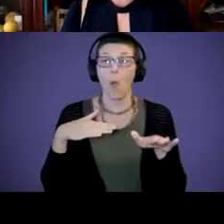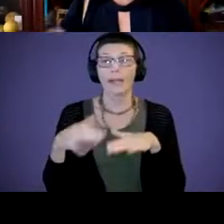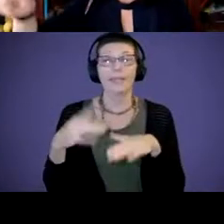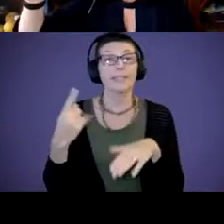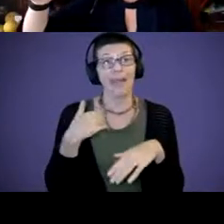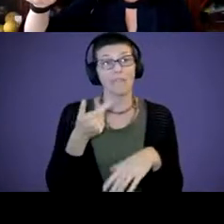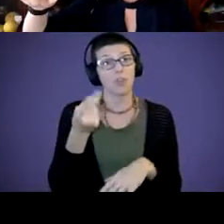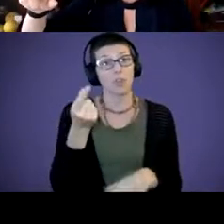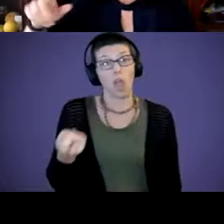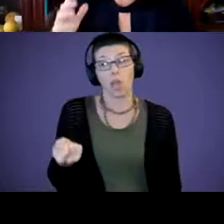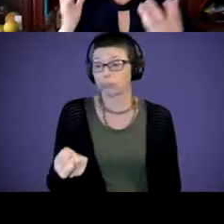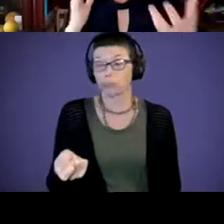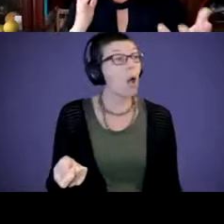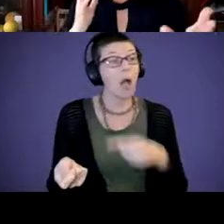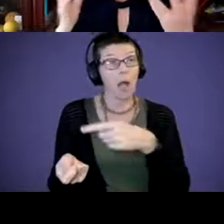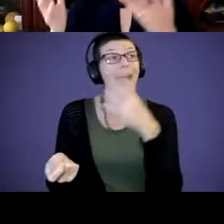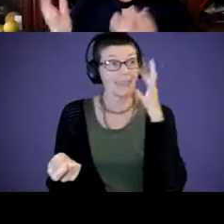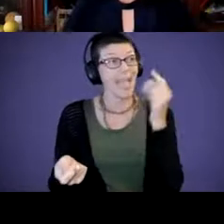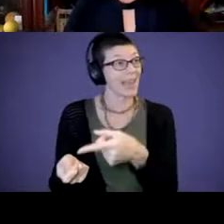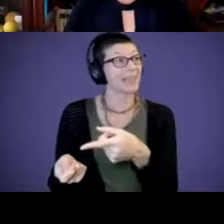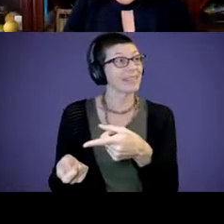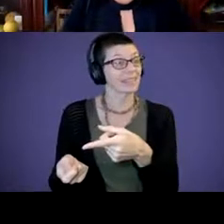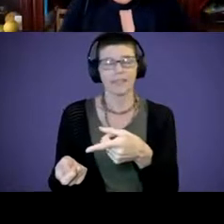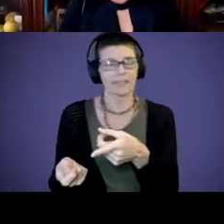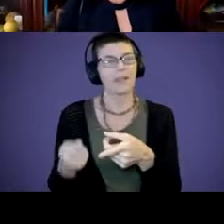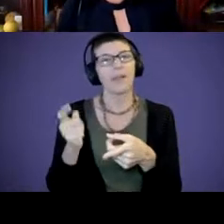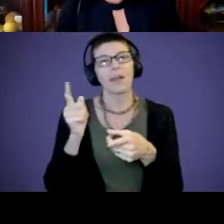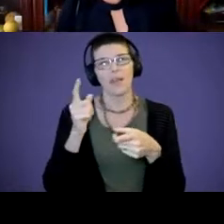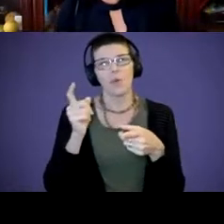“Cat.” Because we need to expand with the knowledge is of cat.